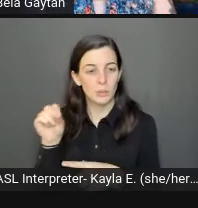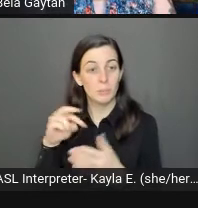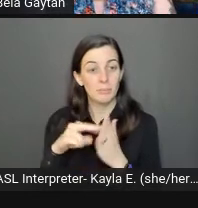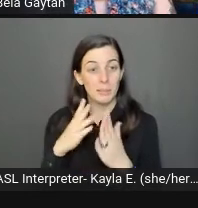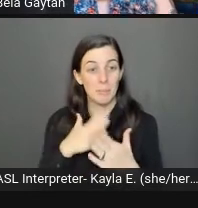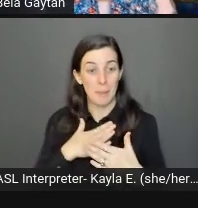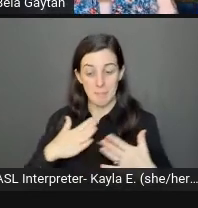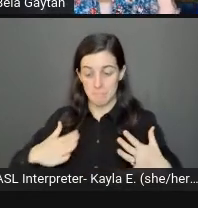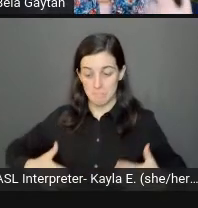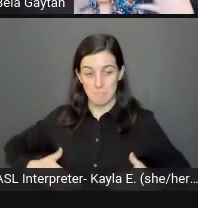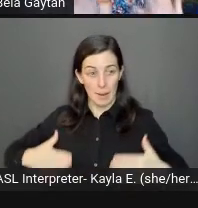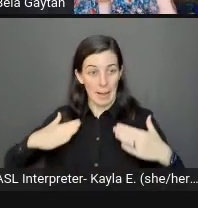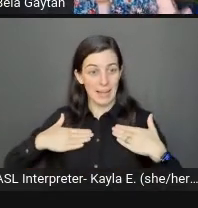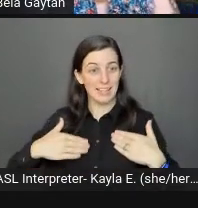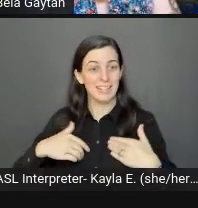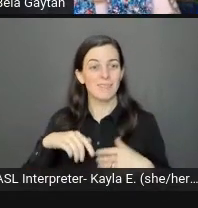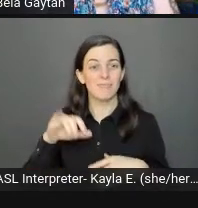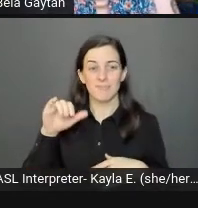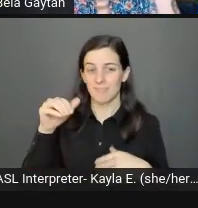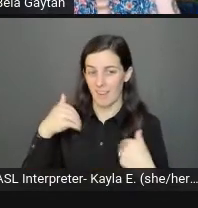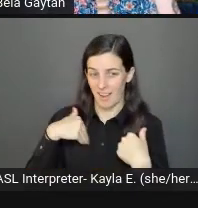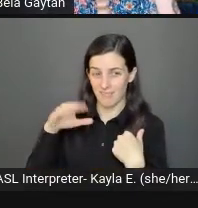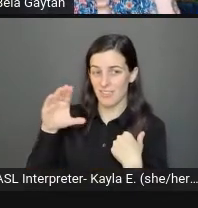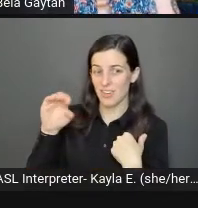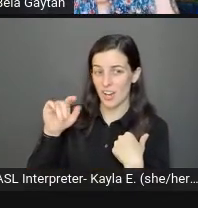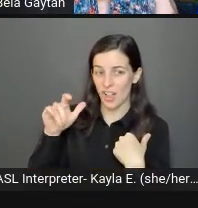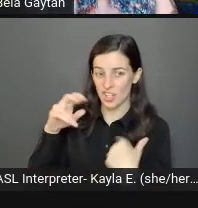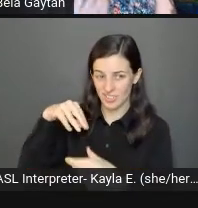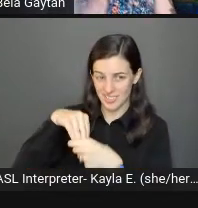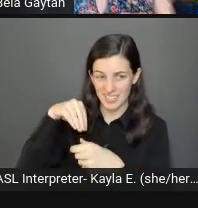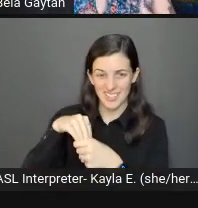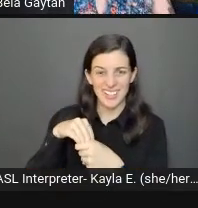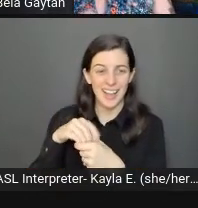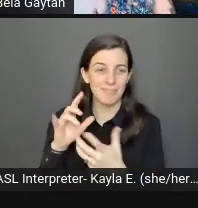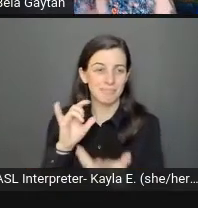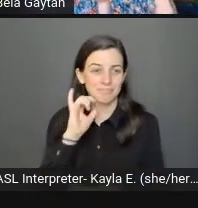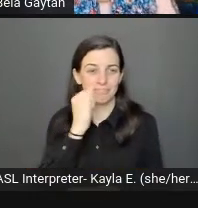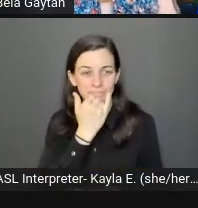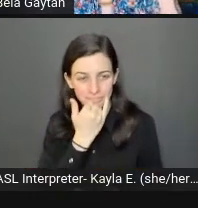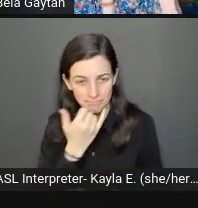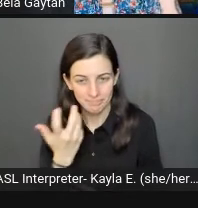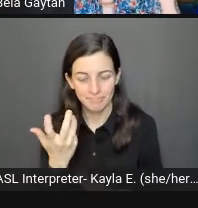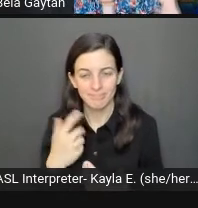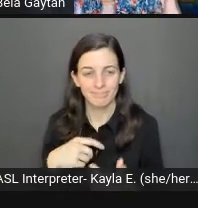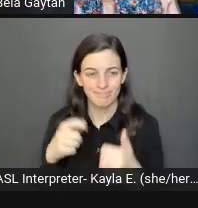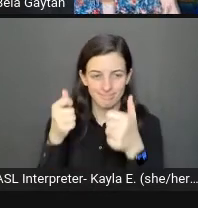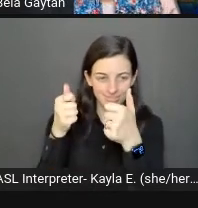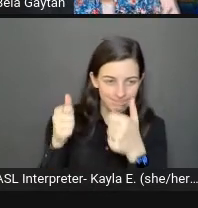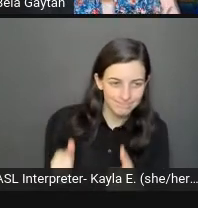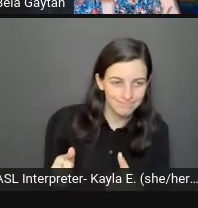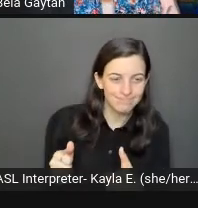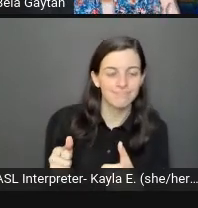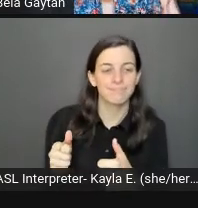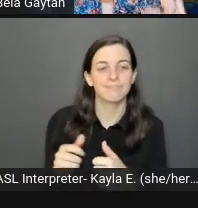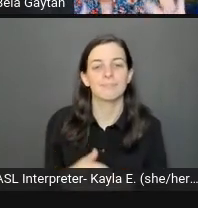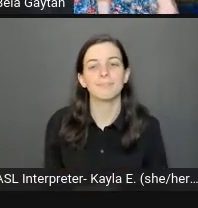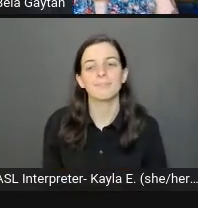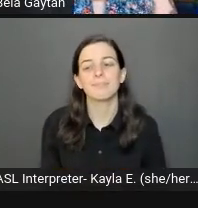It's a genetic defect, there's nothing you can really do about it. It's progressive, it's degenerative, but one of the things